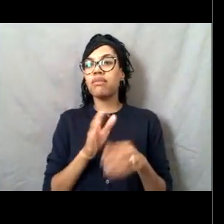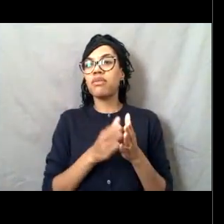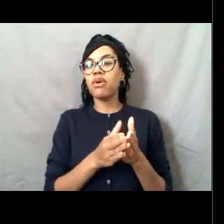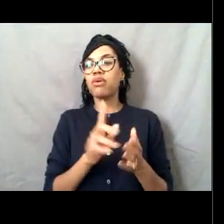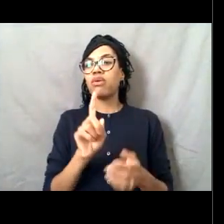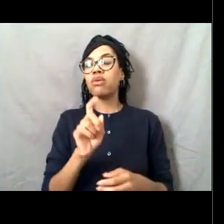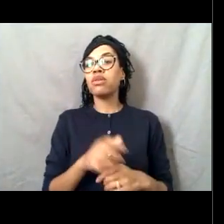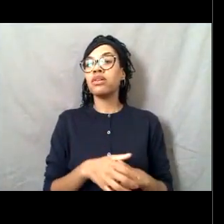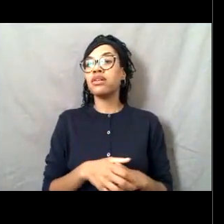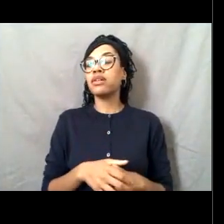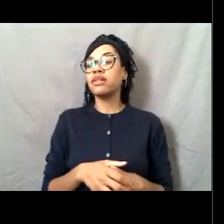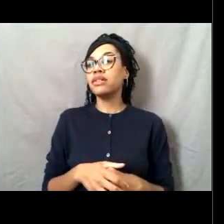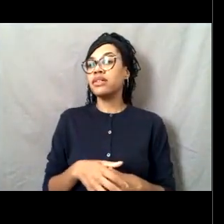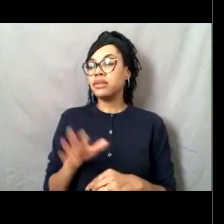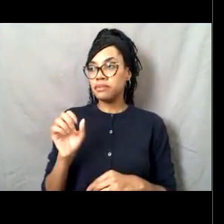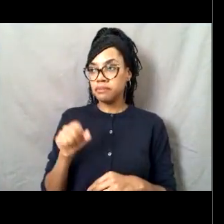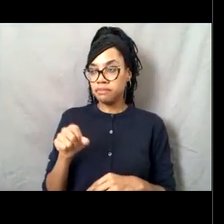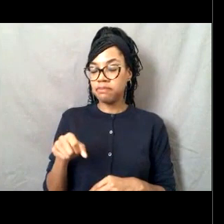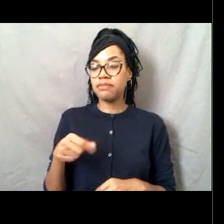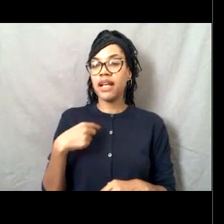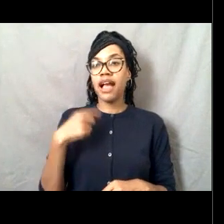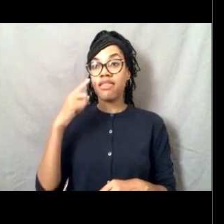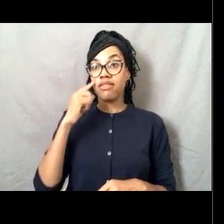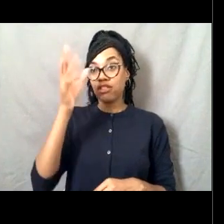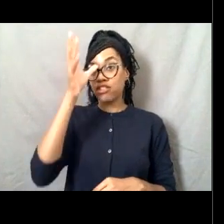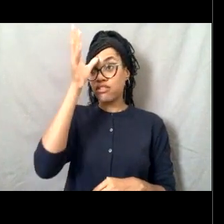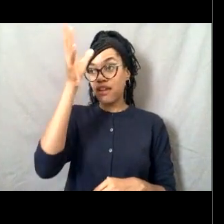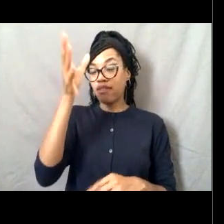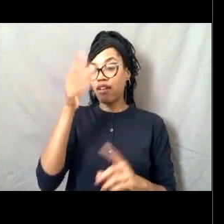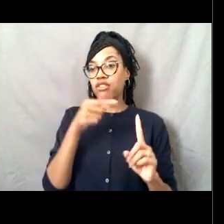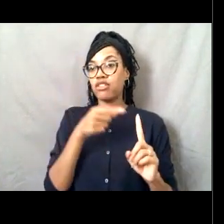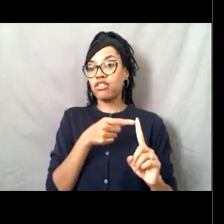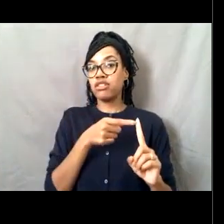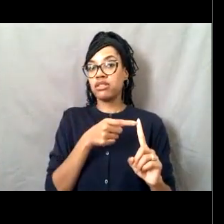I think he very exclusively worked between Alaska and Seattle